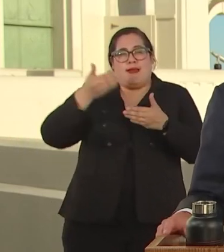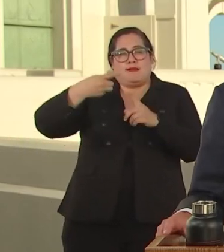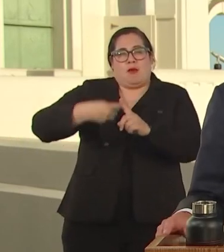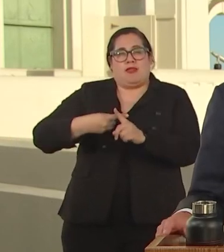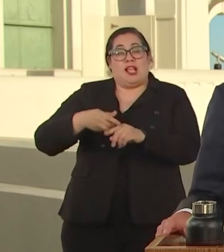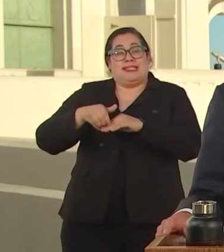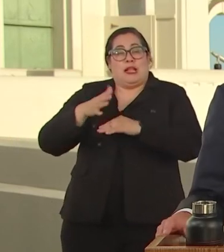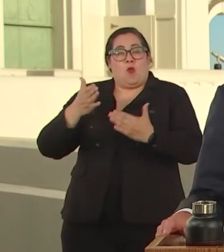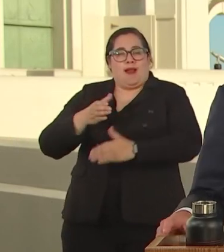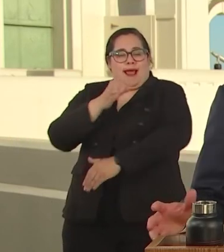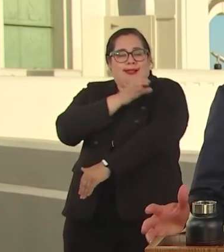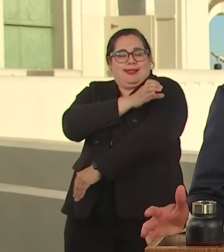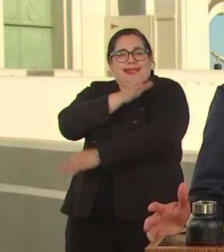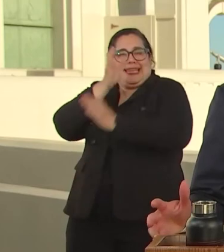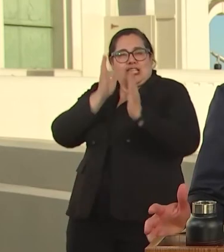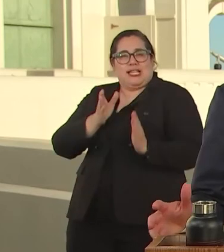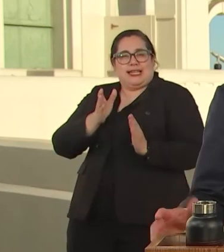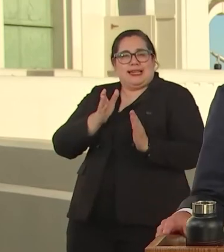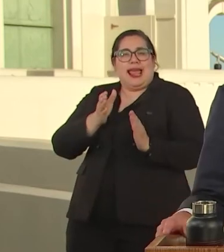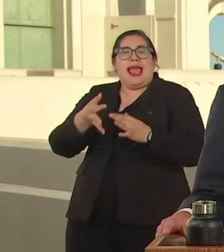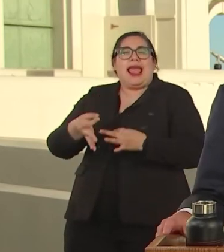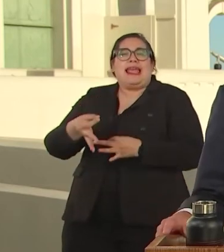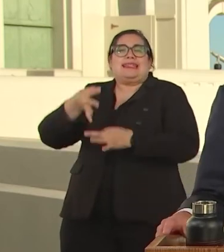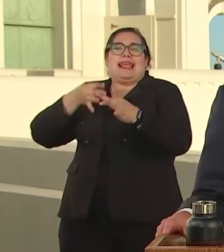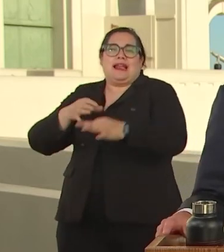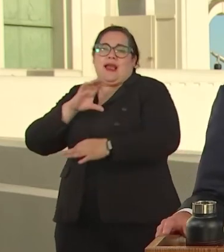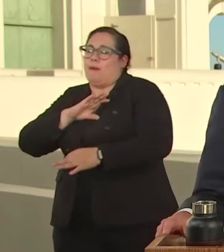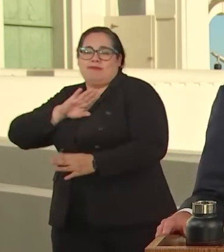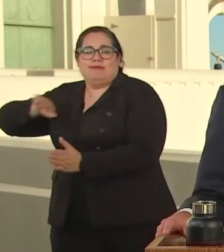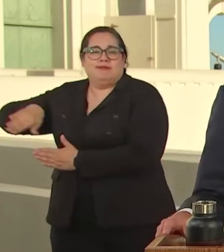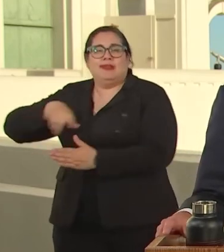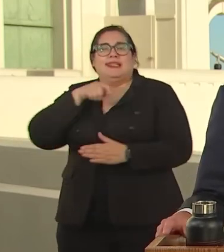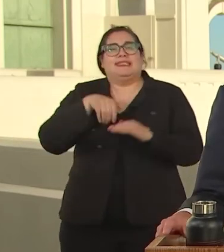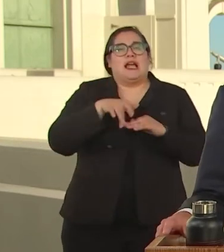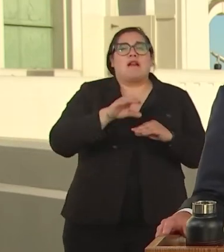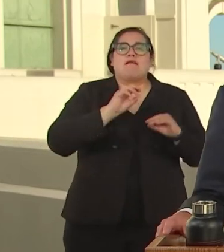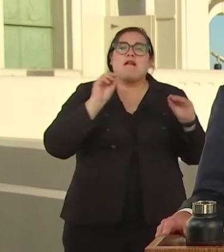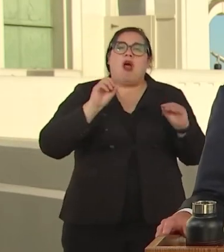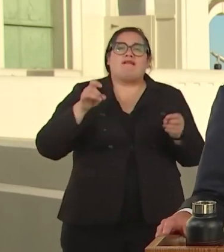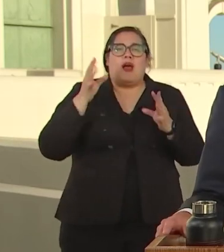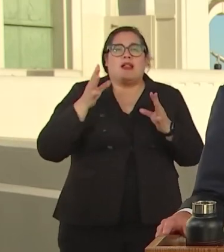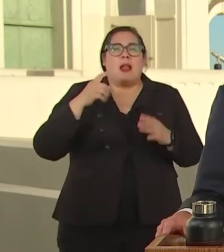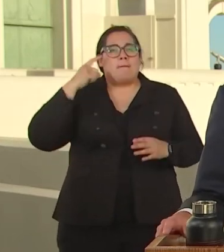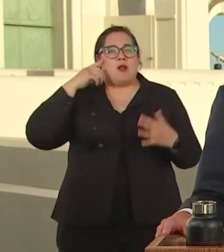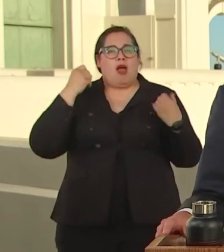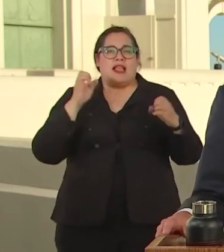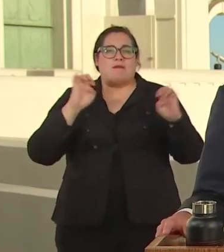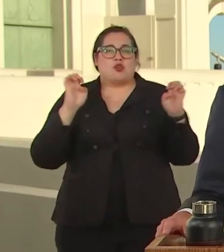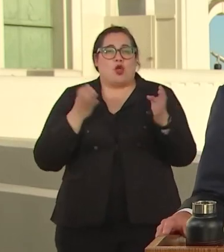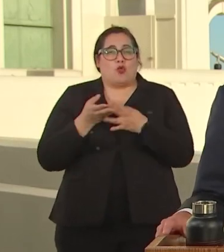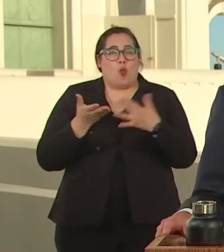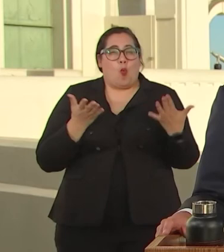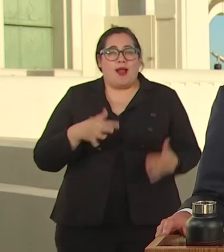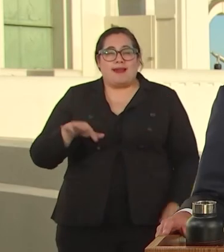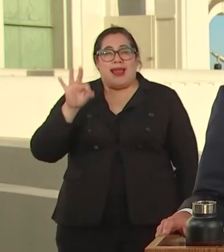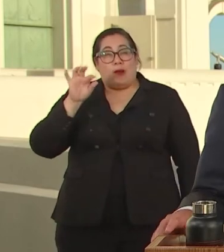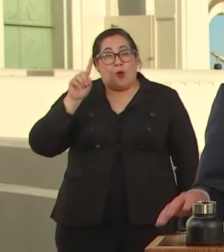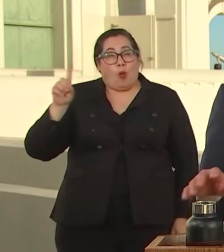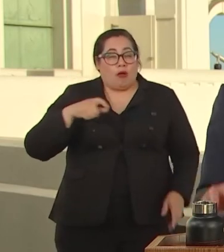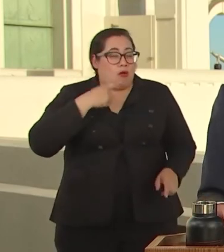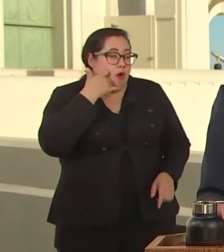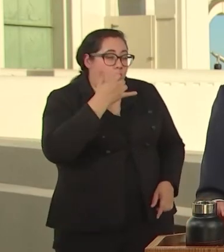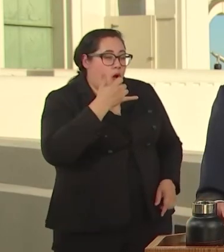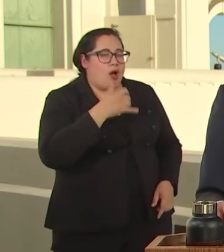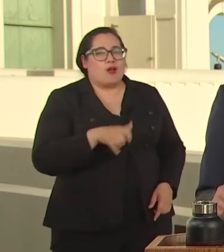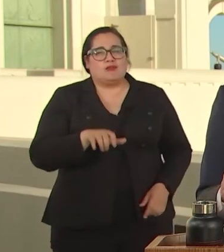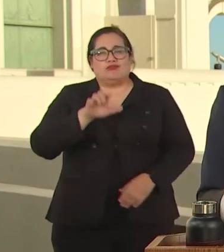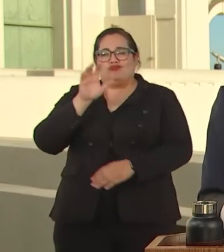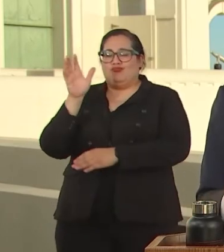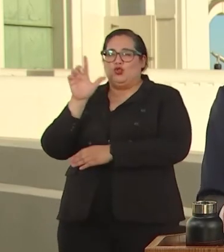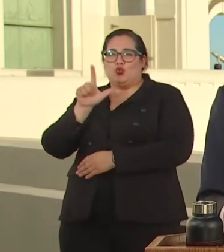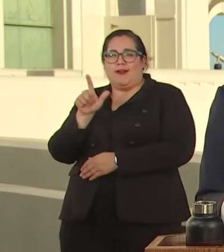COPS TO RESPOND TO NON VIOLENT